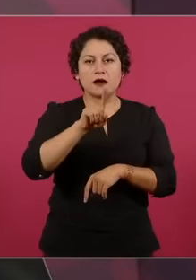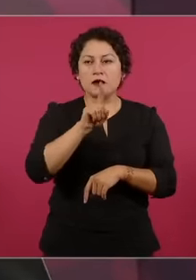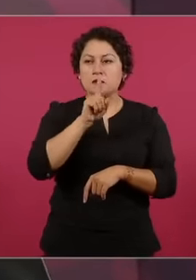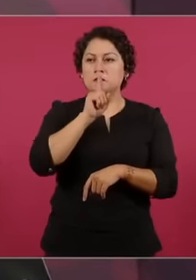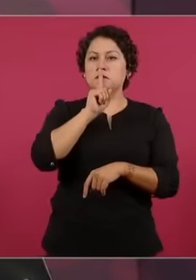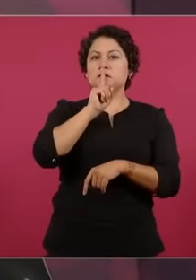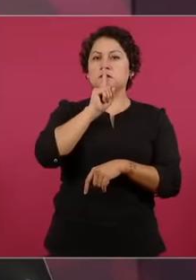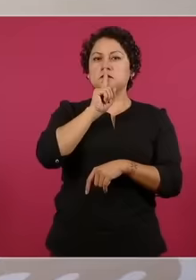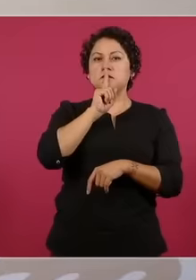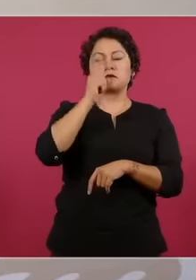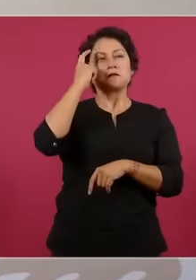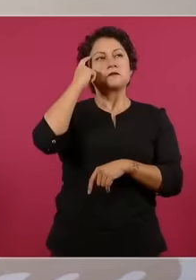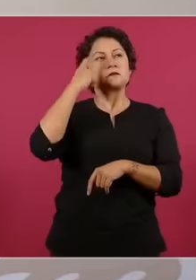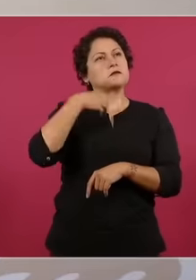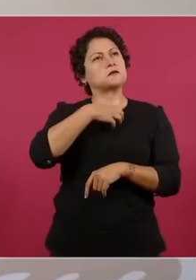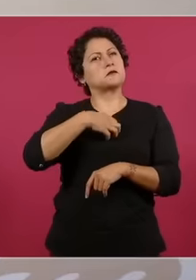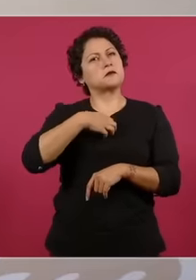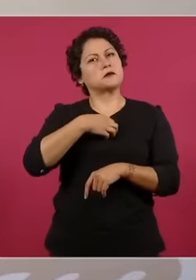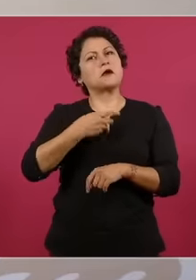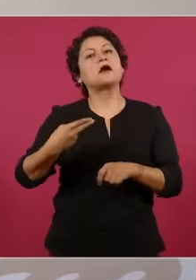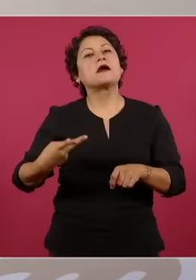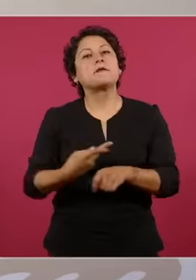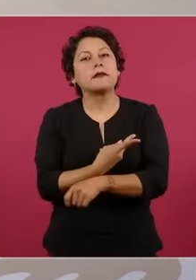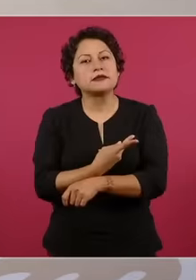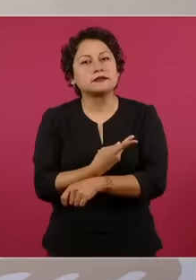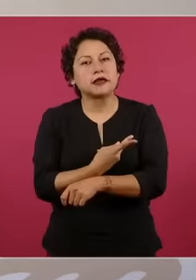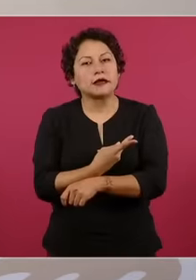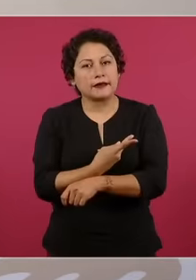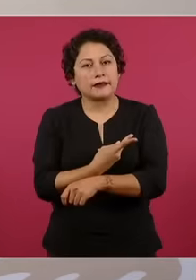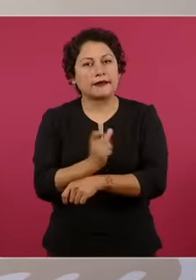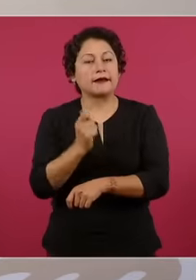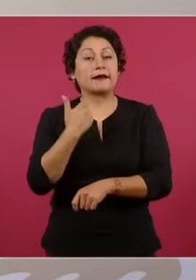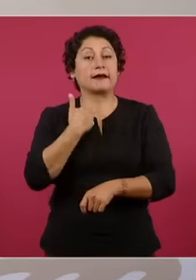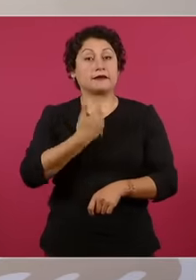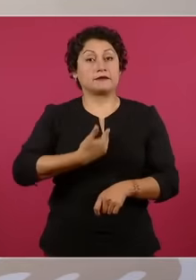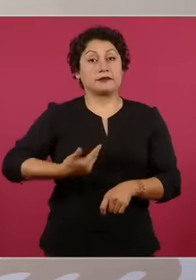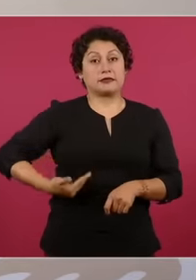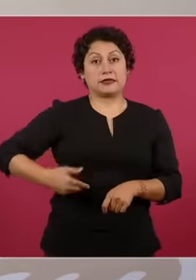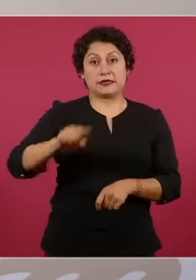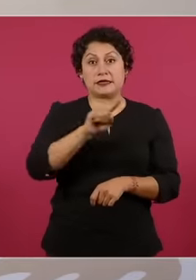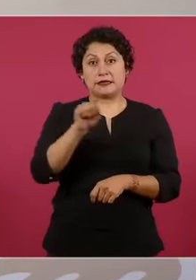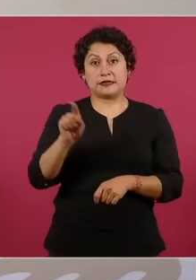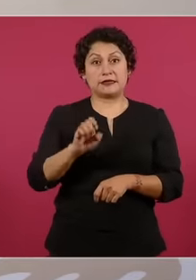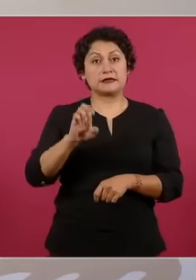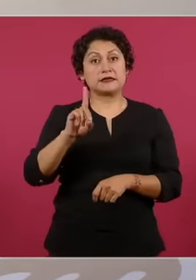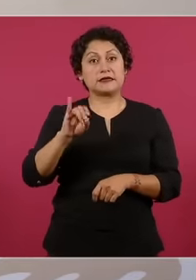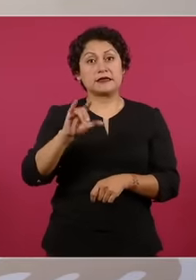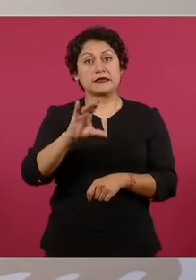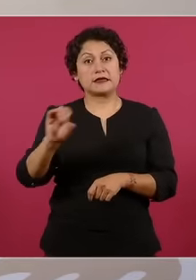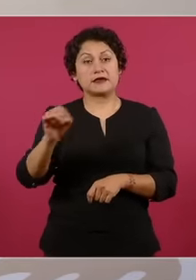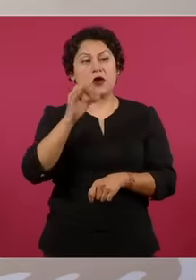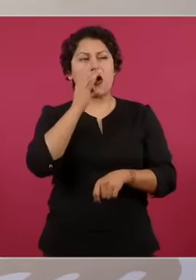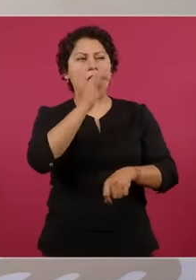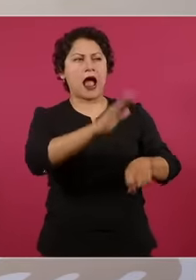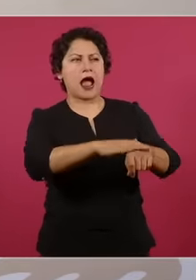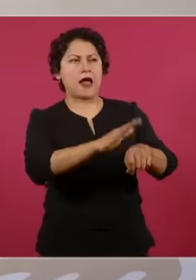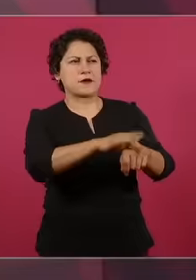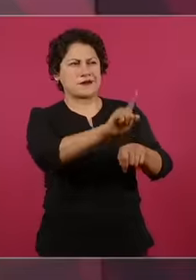it decrees that they were going to be paid